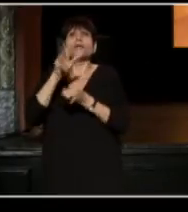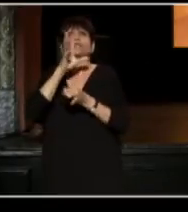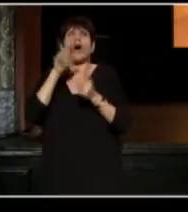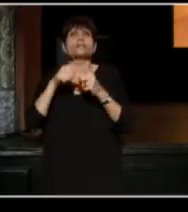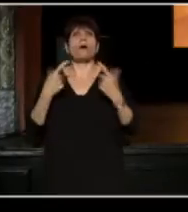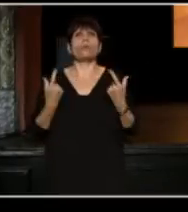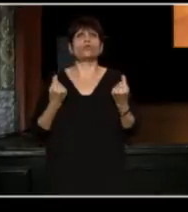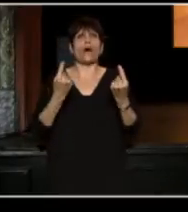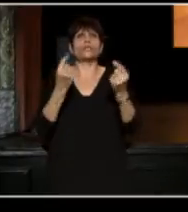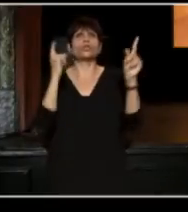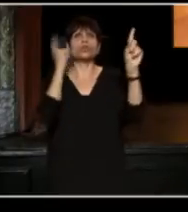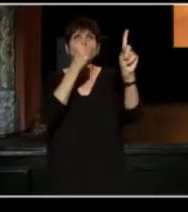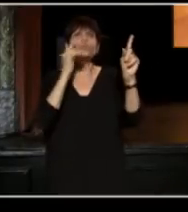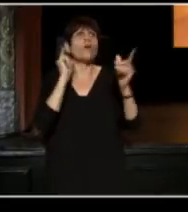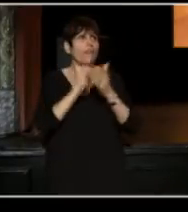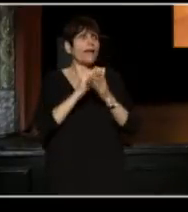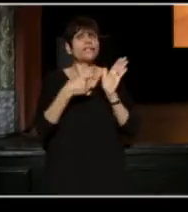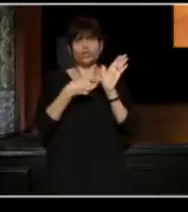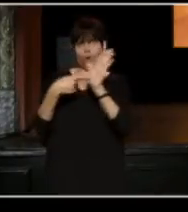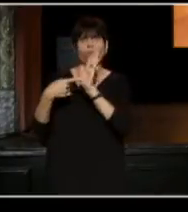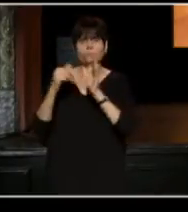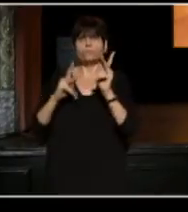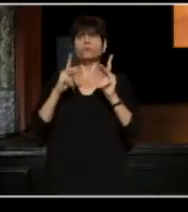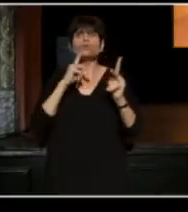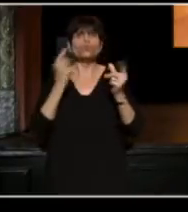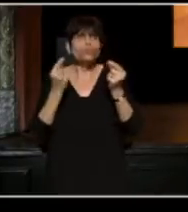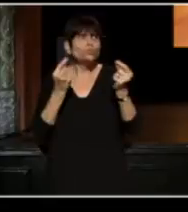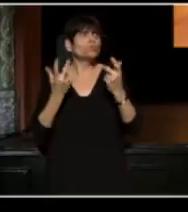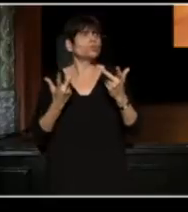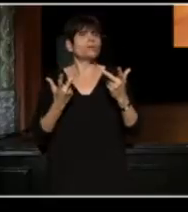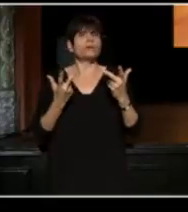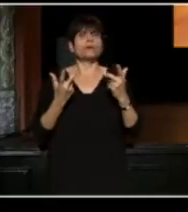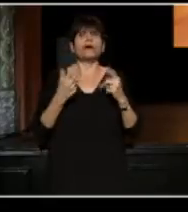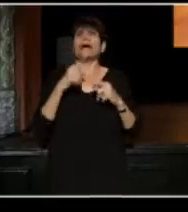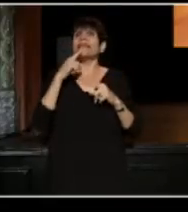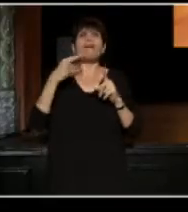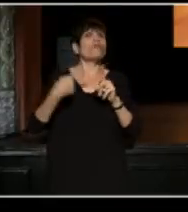what he's trying to accomplish. An amazing thing to me about this company is they never veered from that.